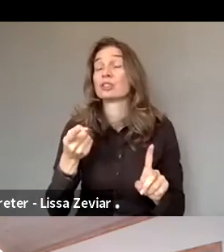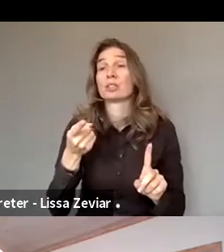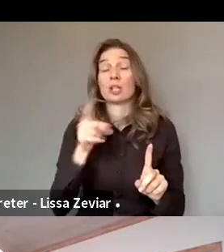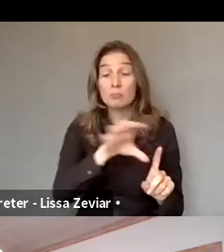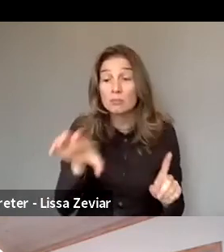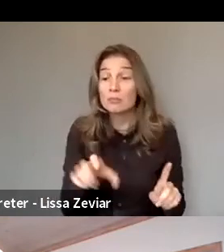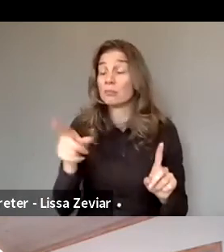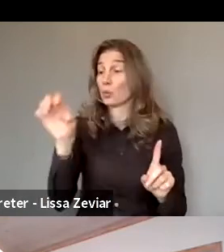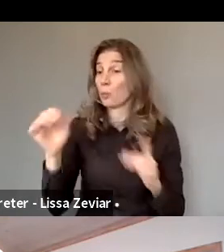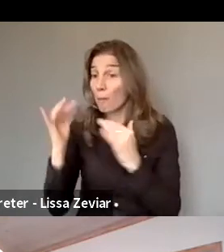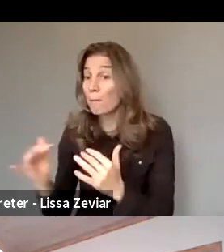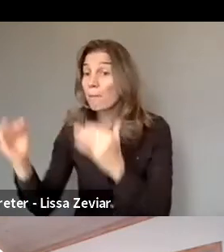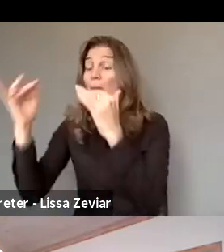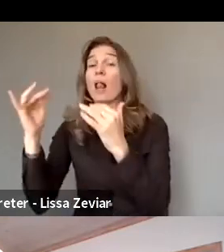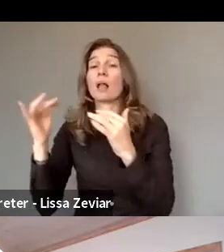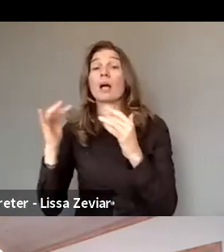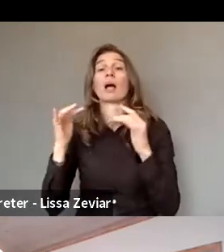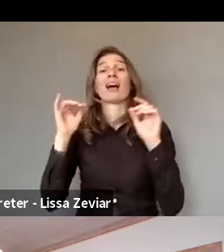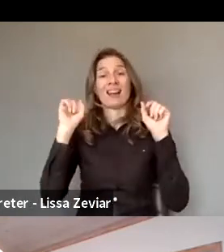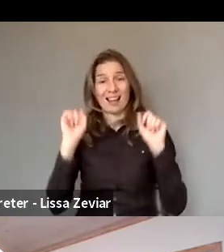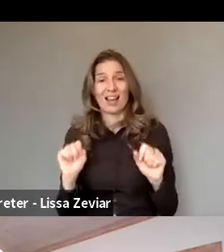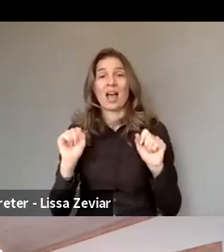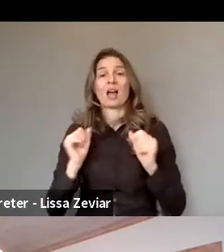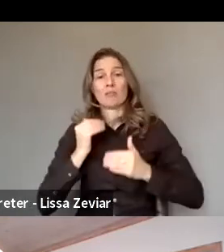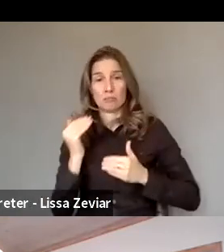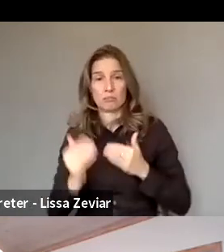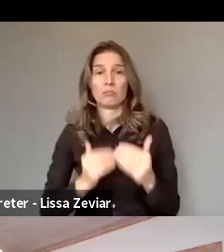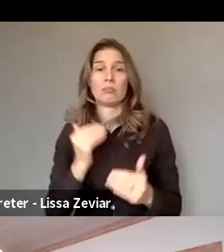to progress or move forward on those issues.